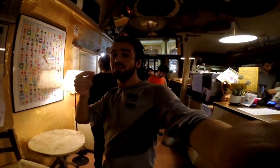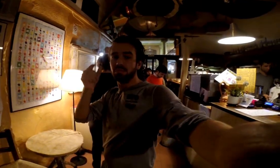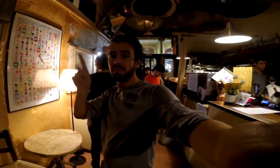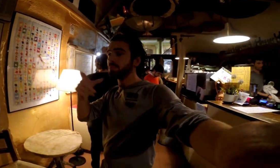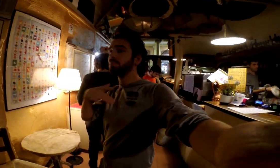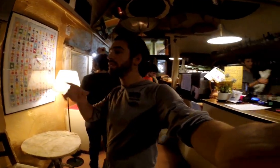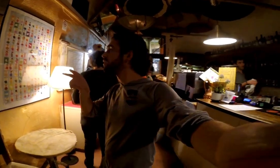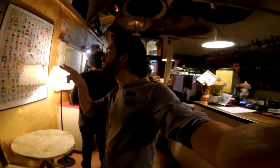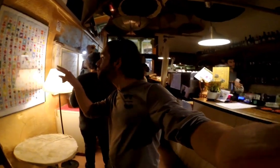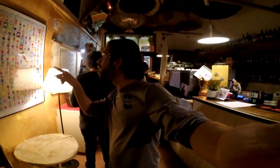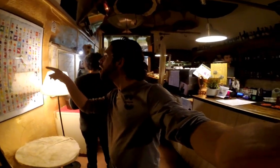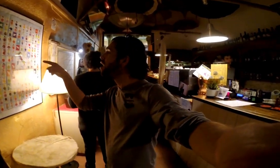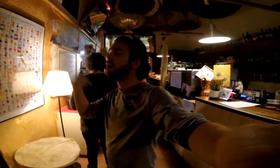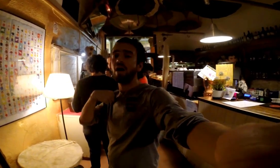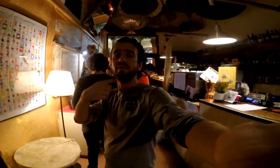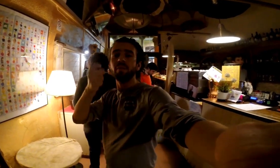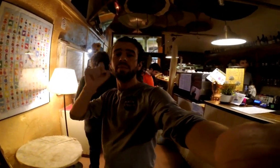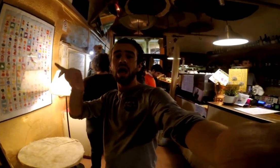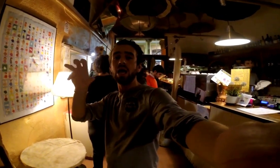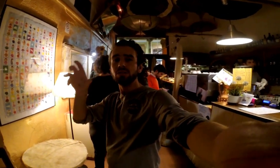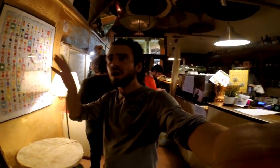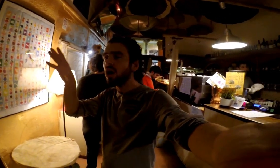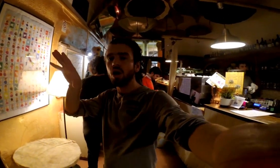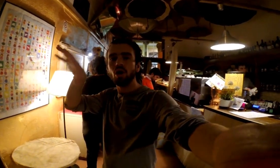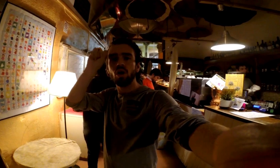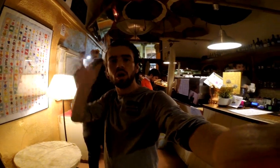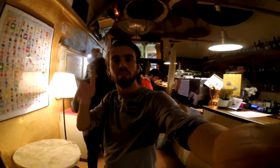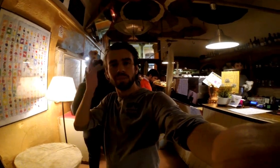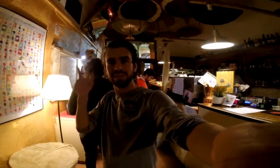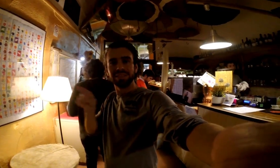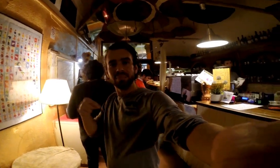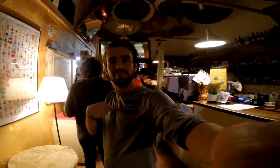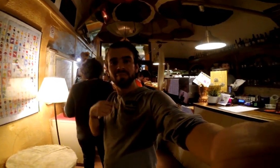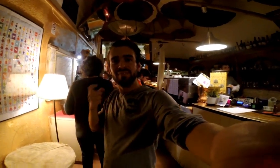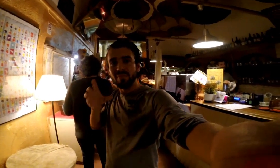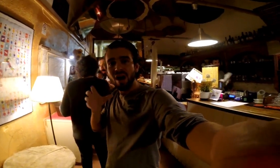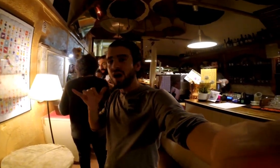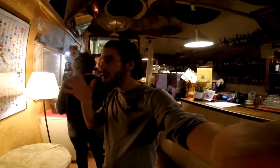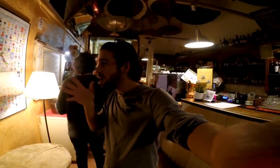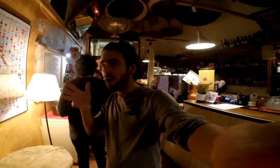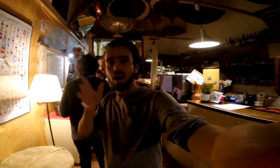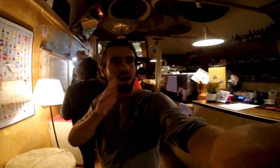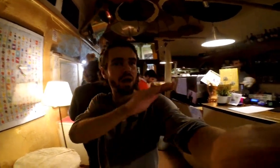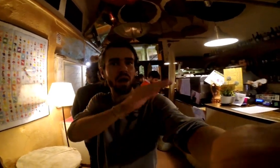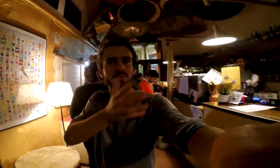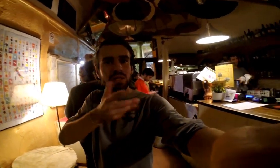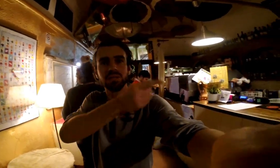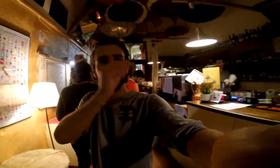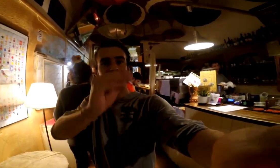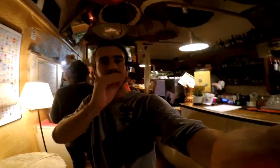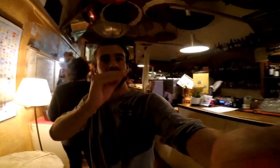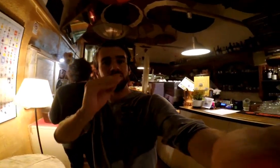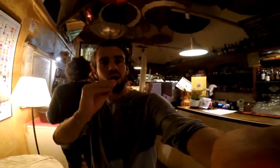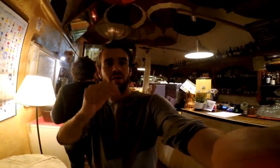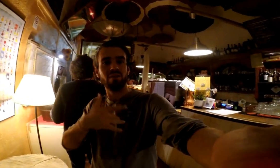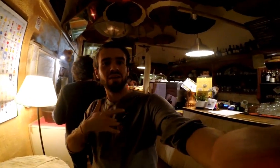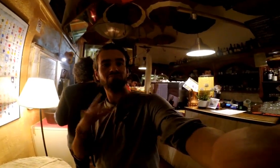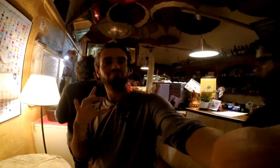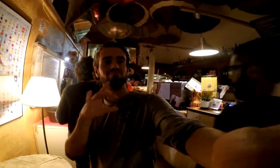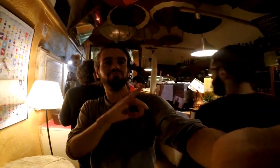People tend to check it to see sign for the country they're from. This enables the customer to connect with the workers here after learning their country sign.